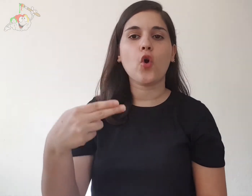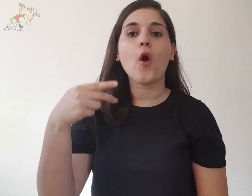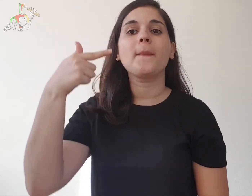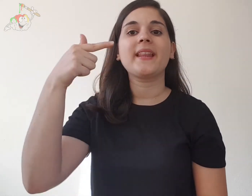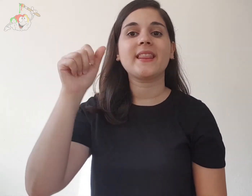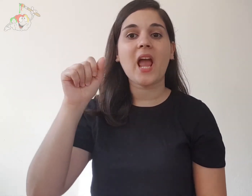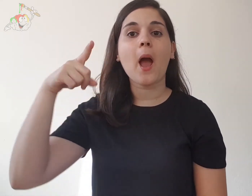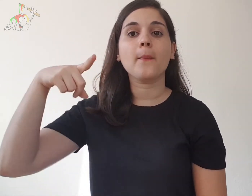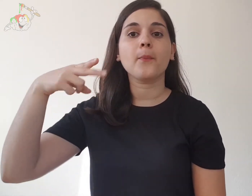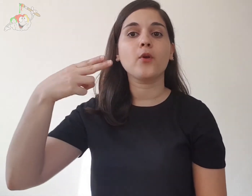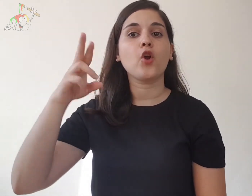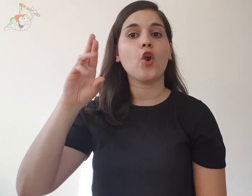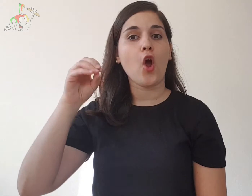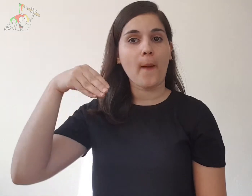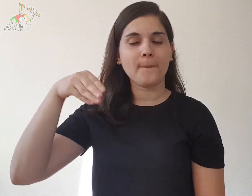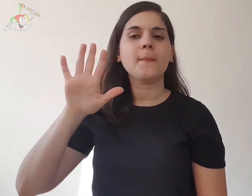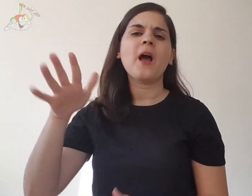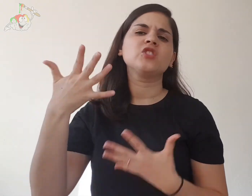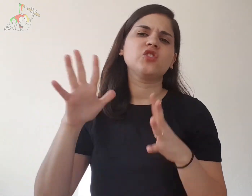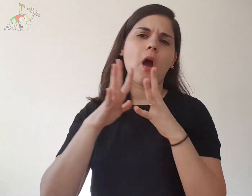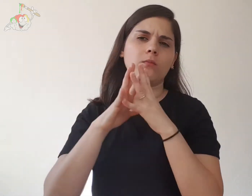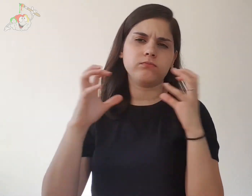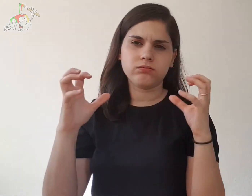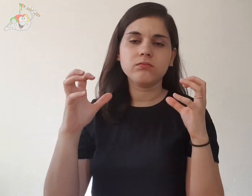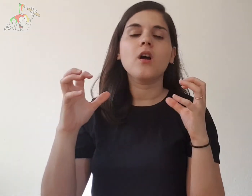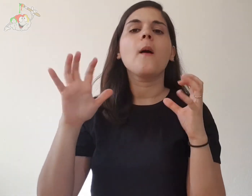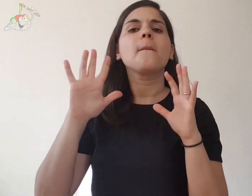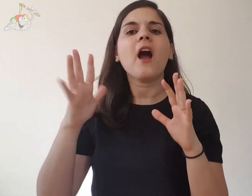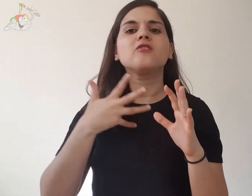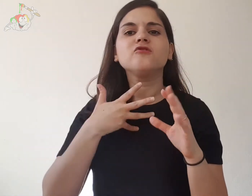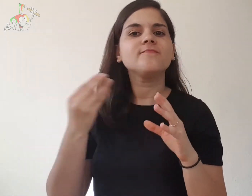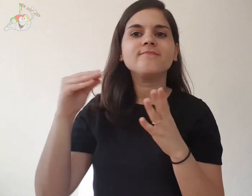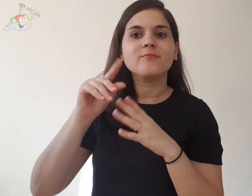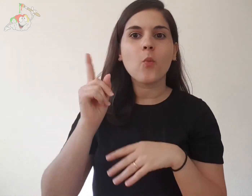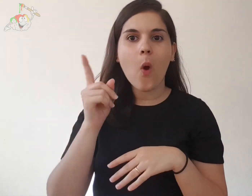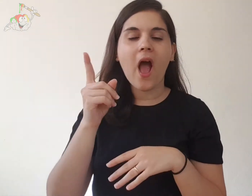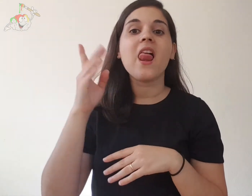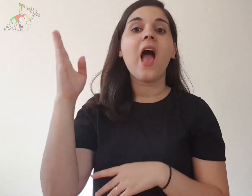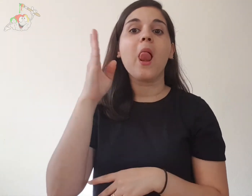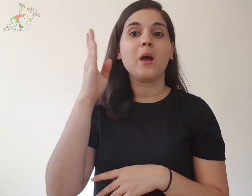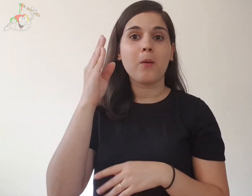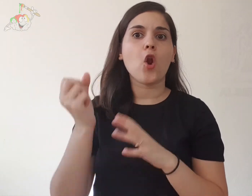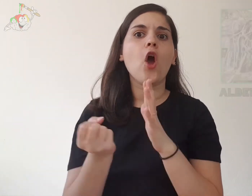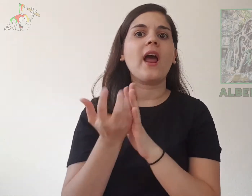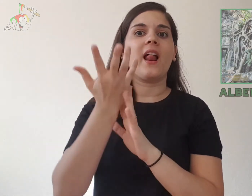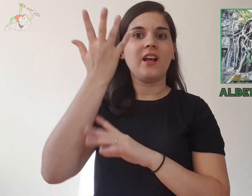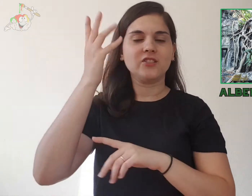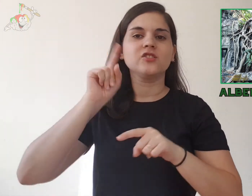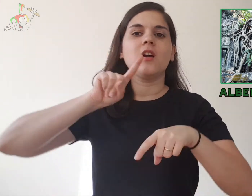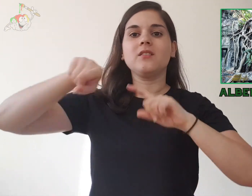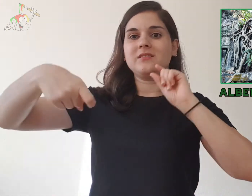Ta Phrom in ruins but large trees grow with